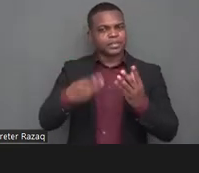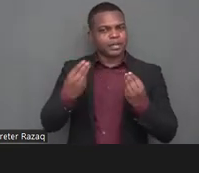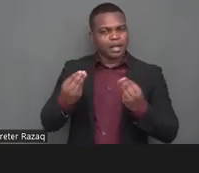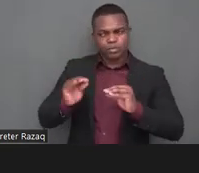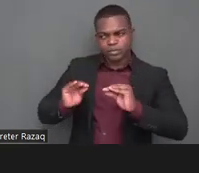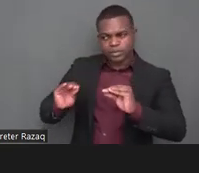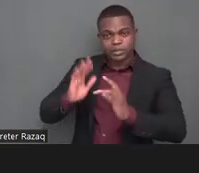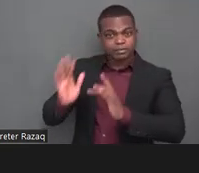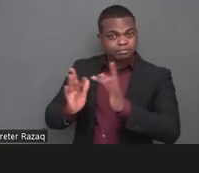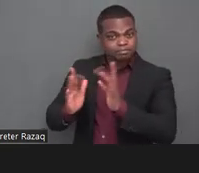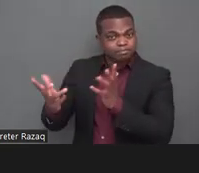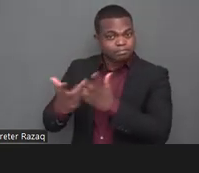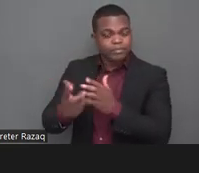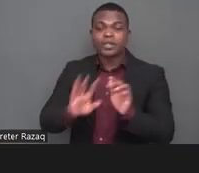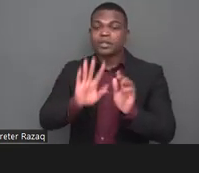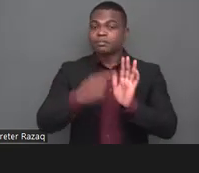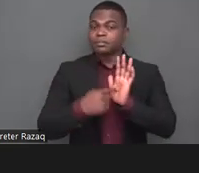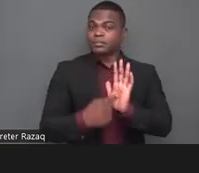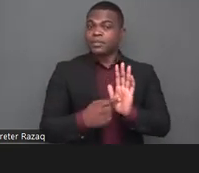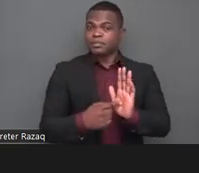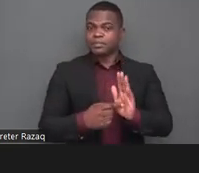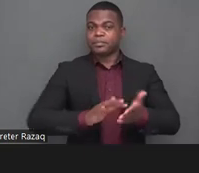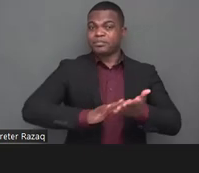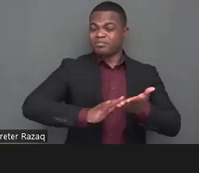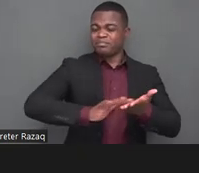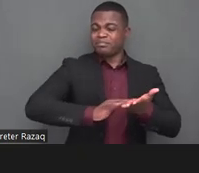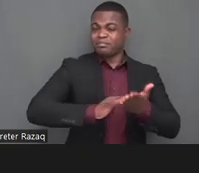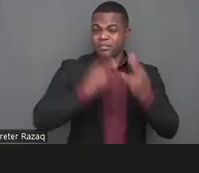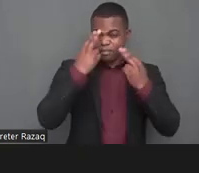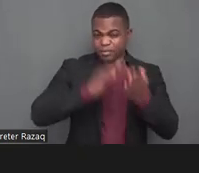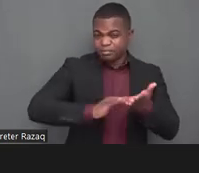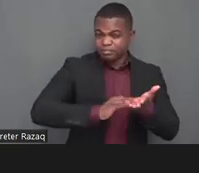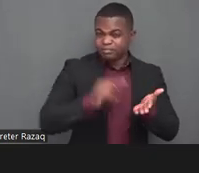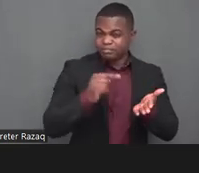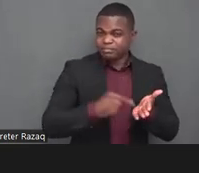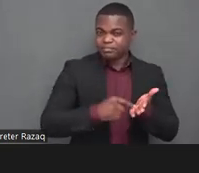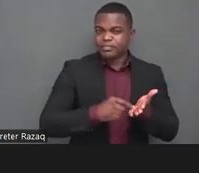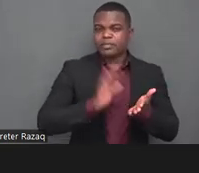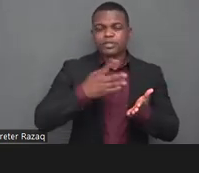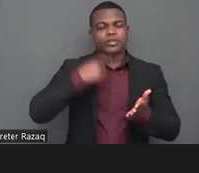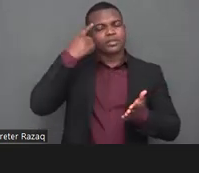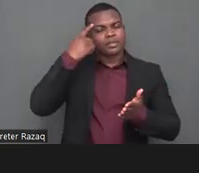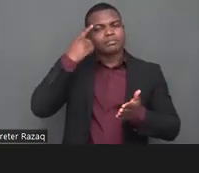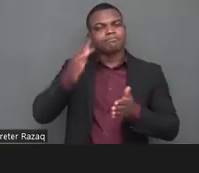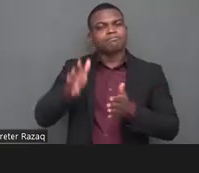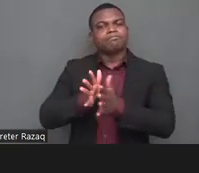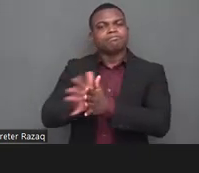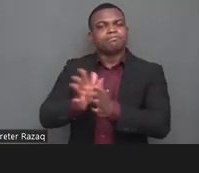grasp certain concepts for instance deaf-blind or visually impaired learners that being said however